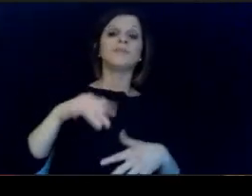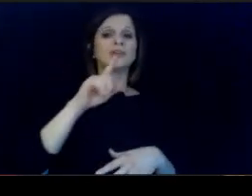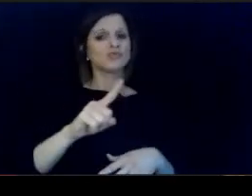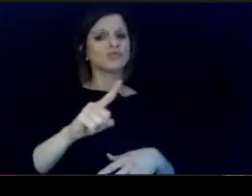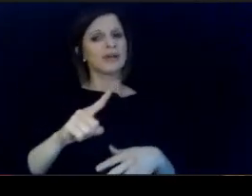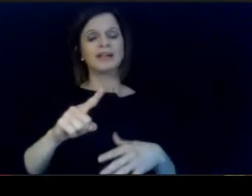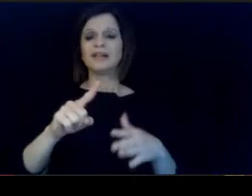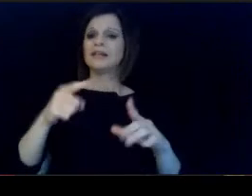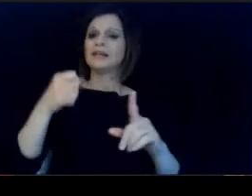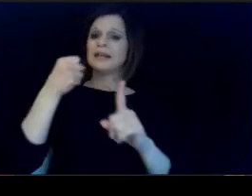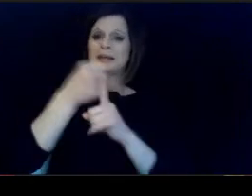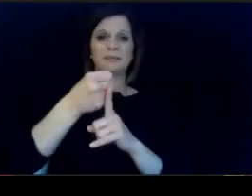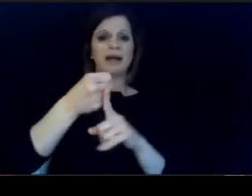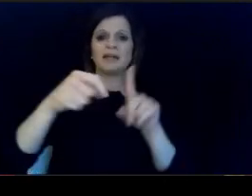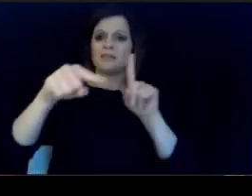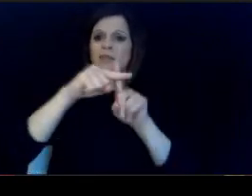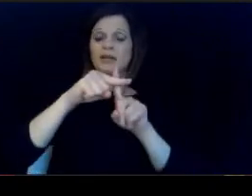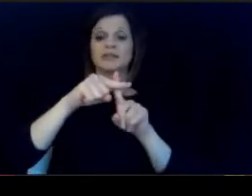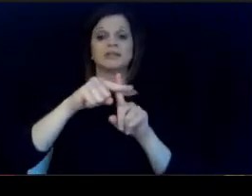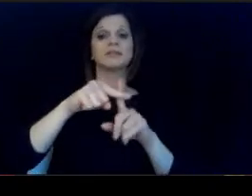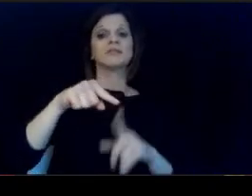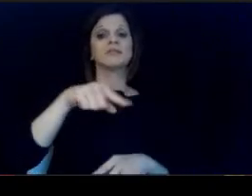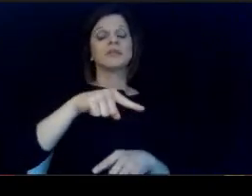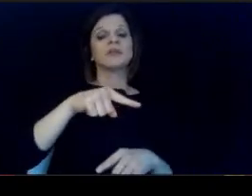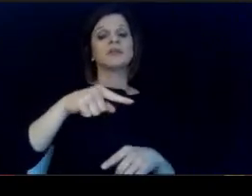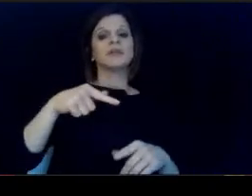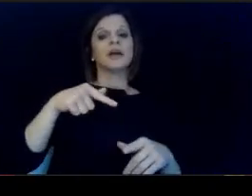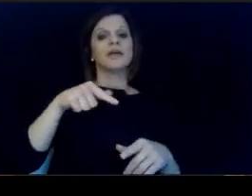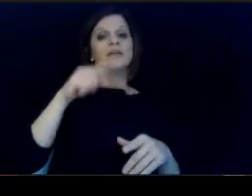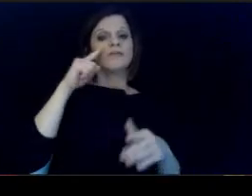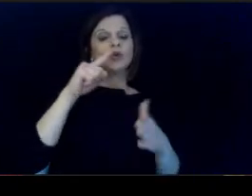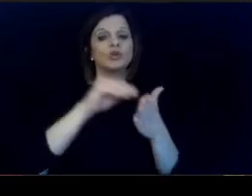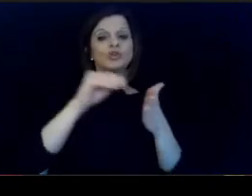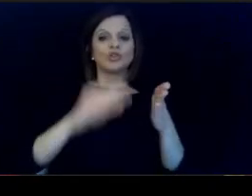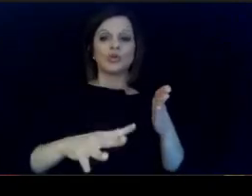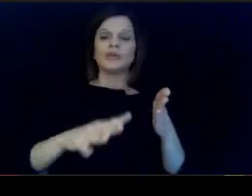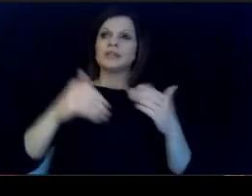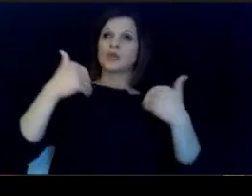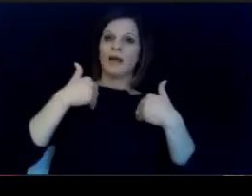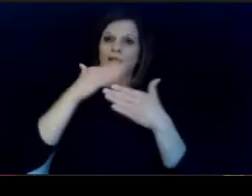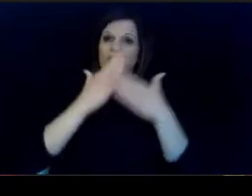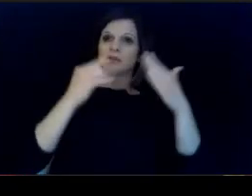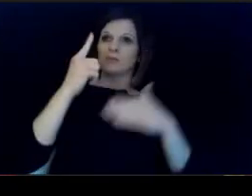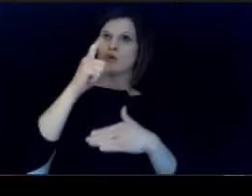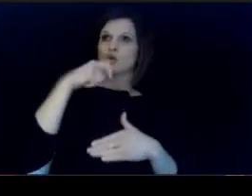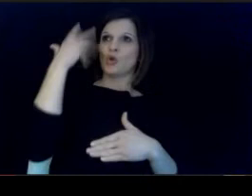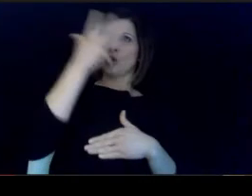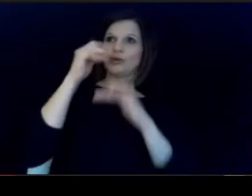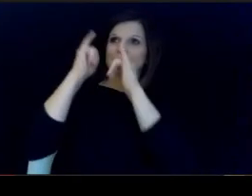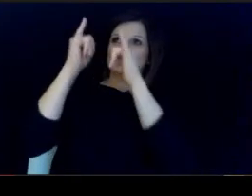it can have on a student to see someone who looks like them. At the front of the classroom, whether that's because of their gender.